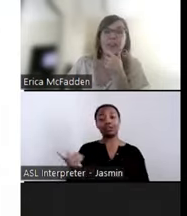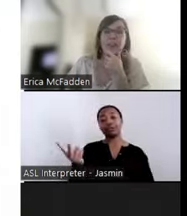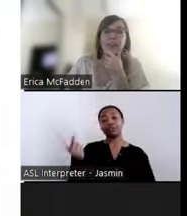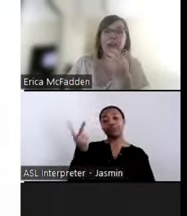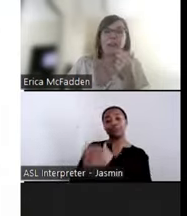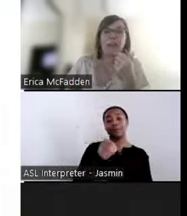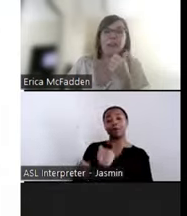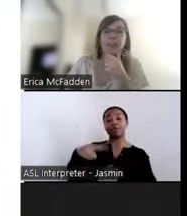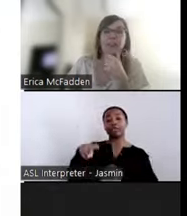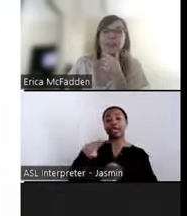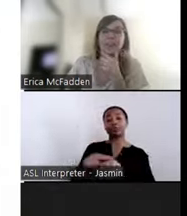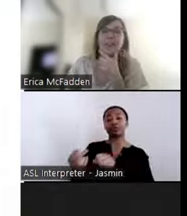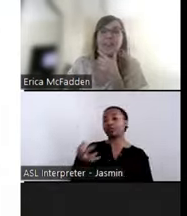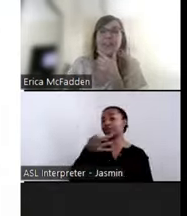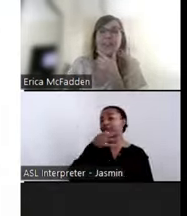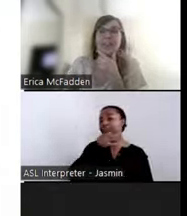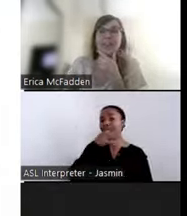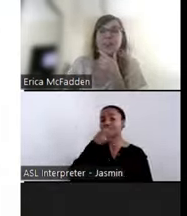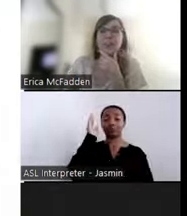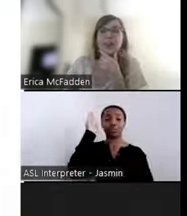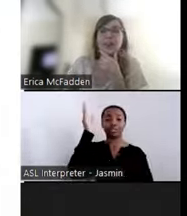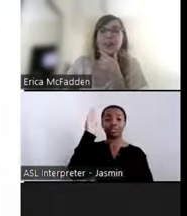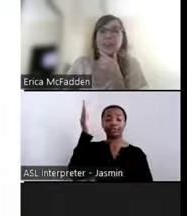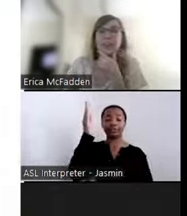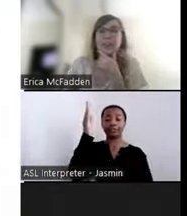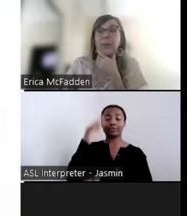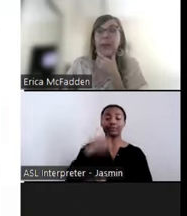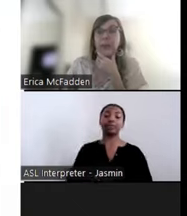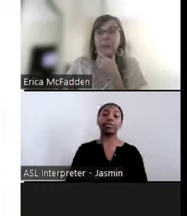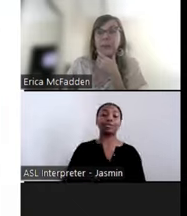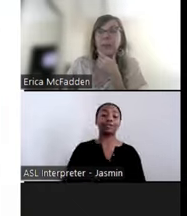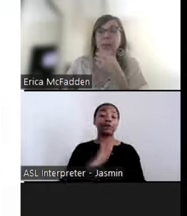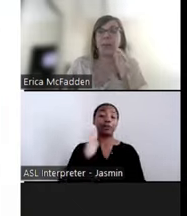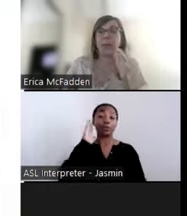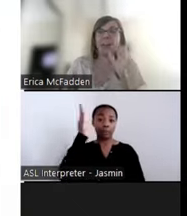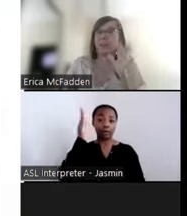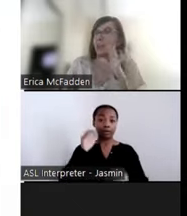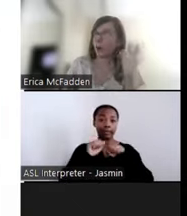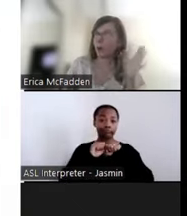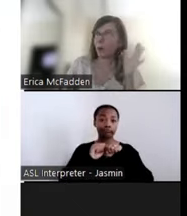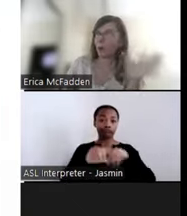presenters that coming up next, and we will be sending out their bios tomorrow